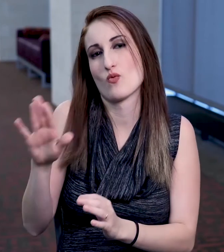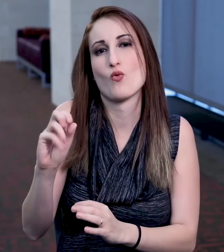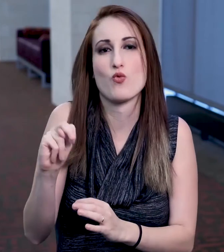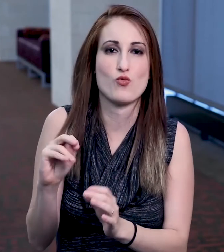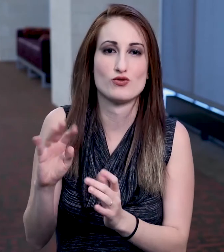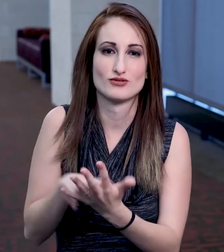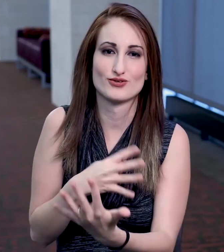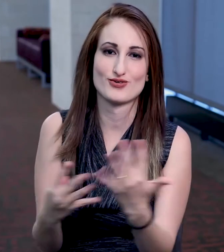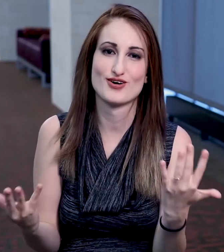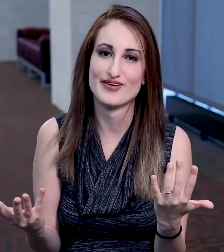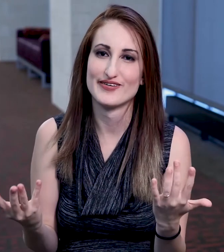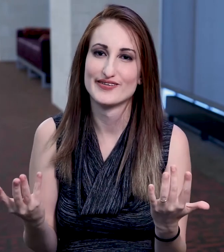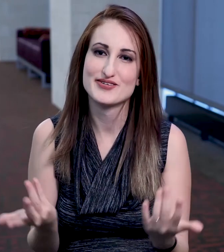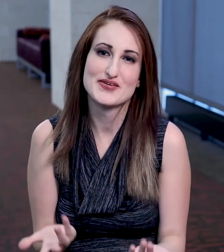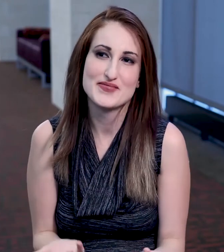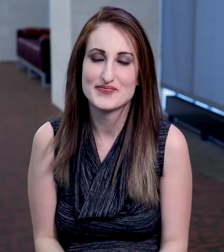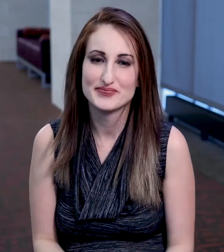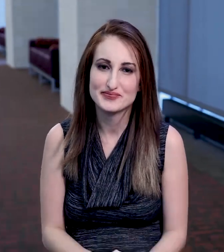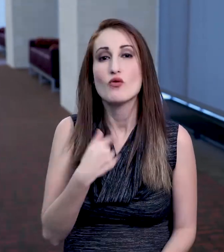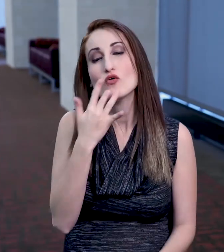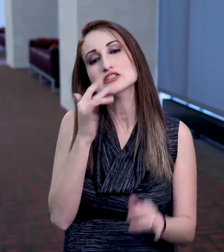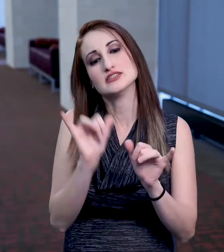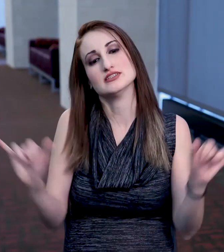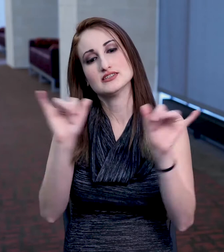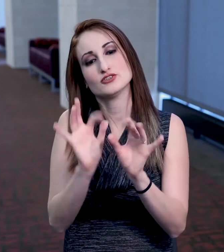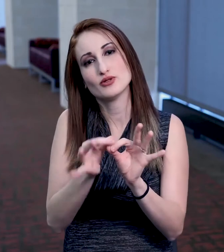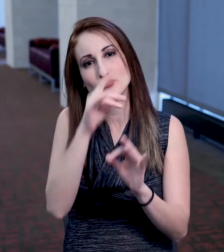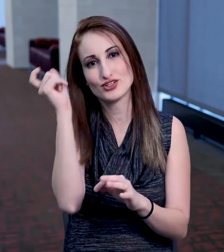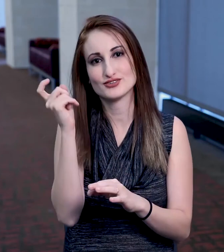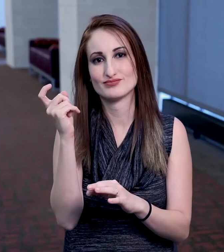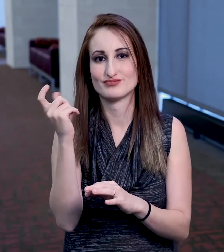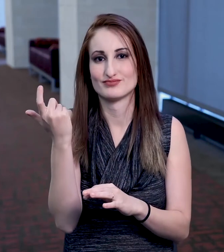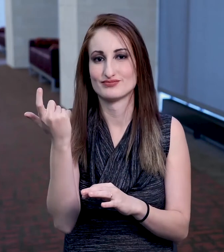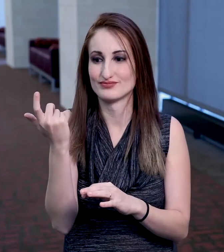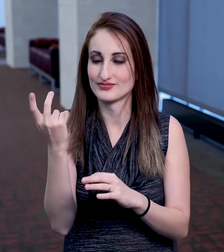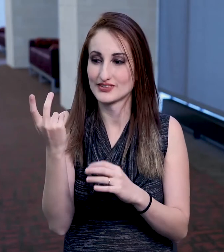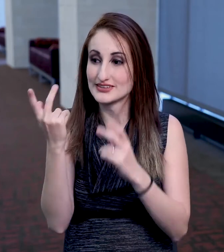but was told that interpreters have their own schedules, so it wasn't possible. I would have preferred a consistent interpreter